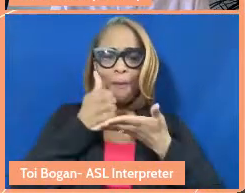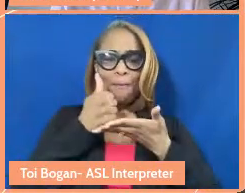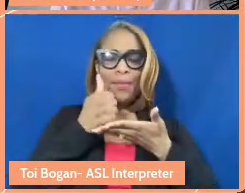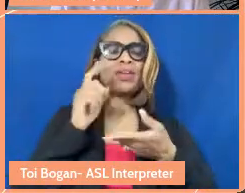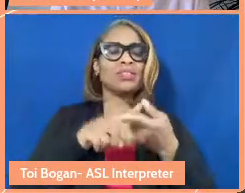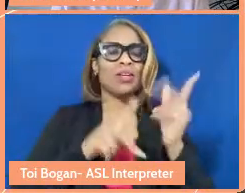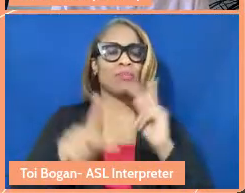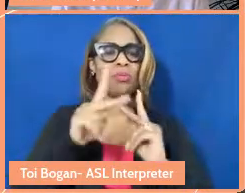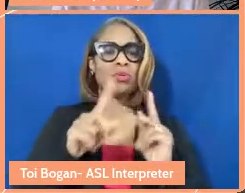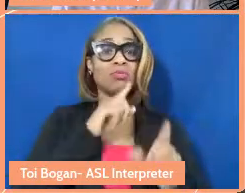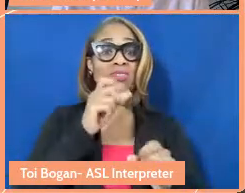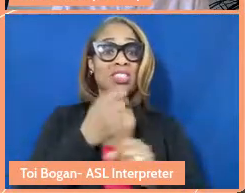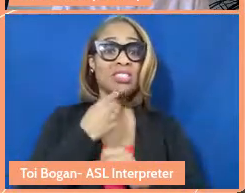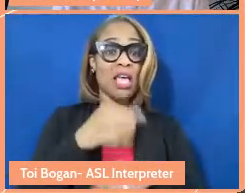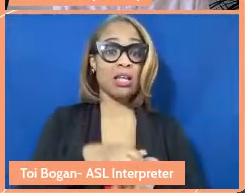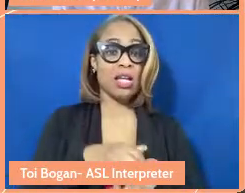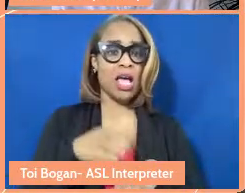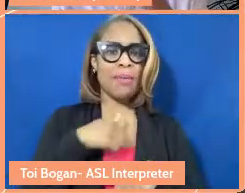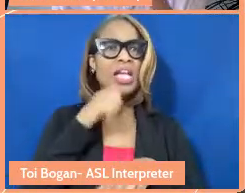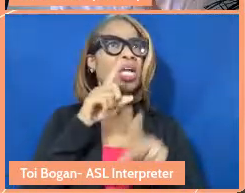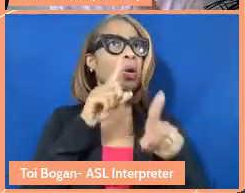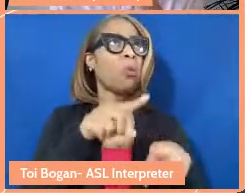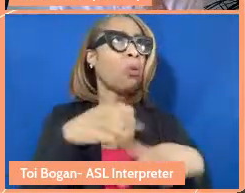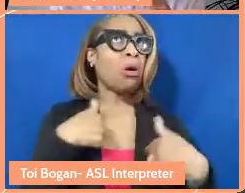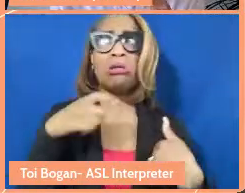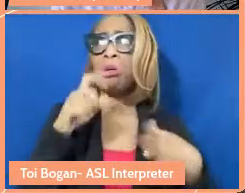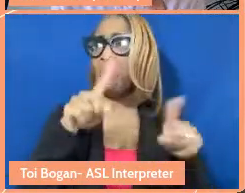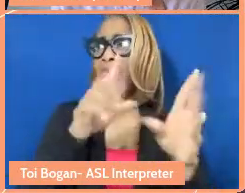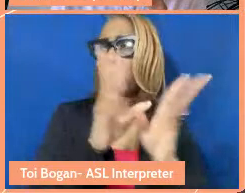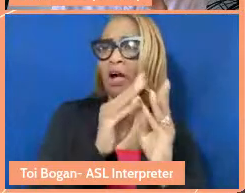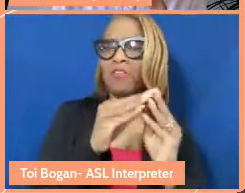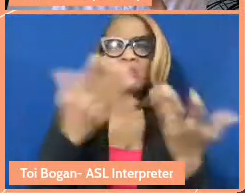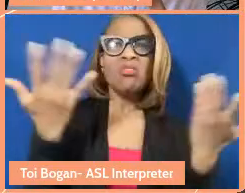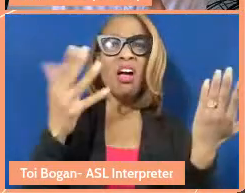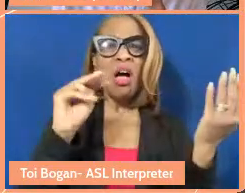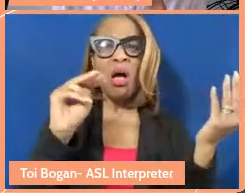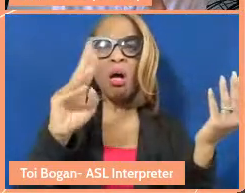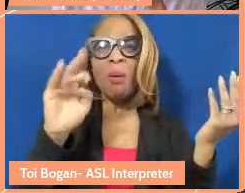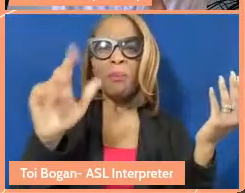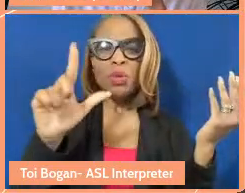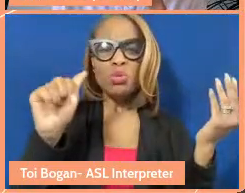I didn't go to that conference. What's mutual aid? And I looked up on YouTube and I was like, "Oh,